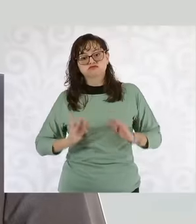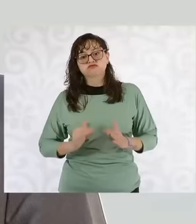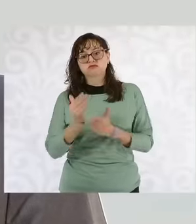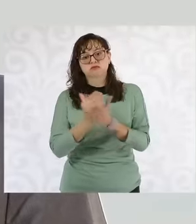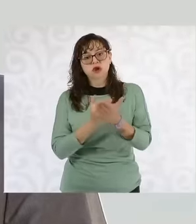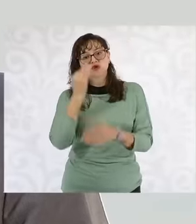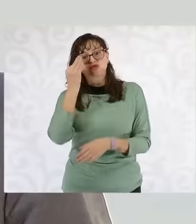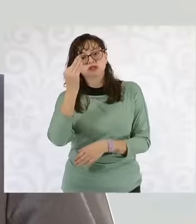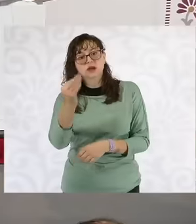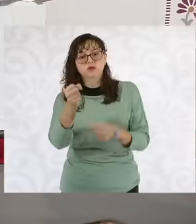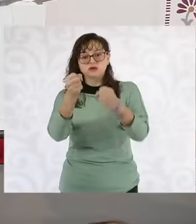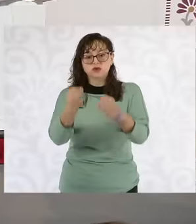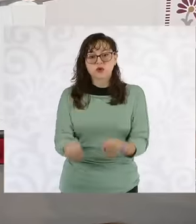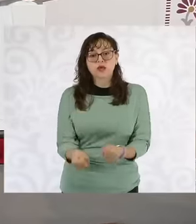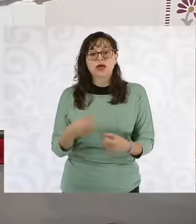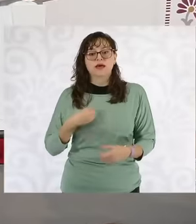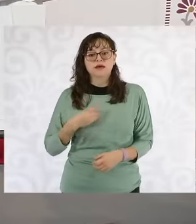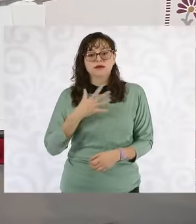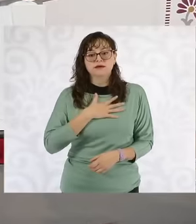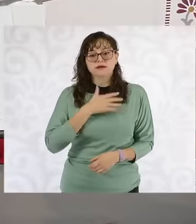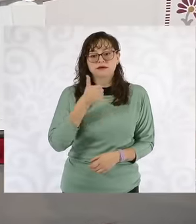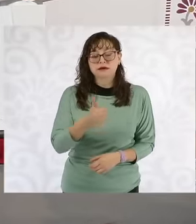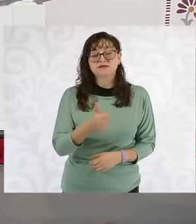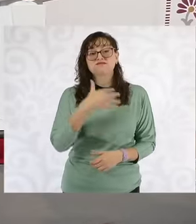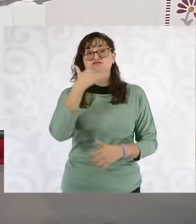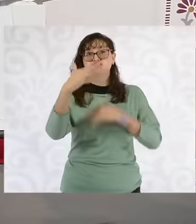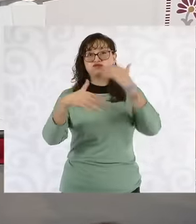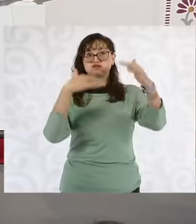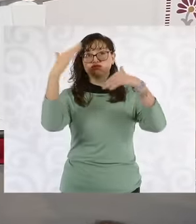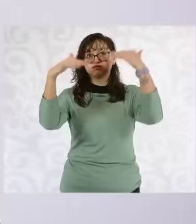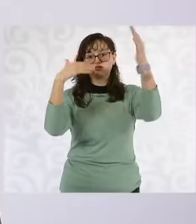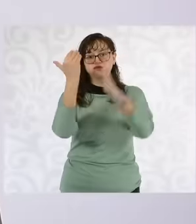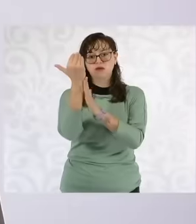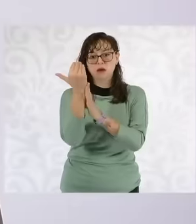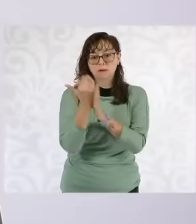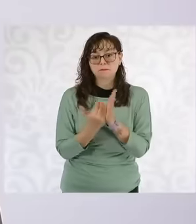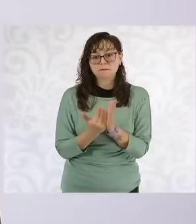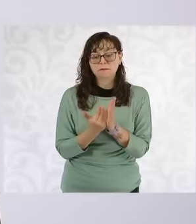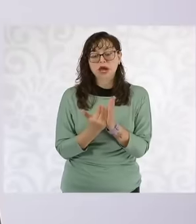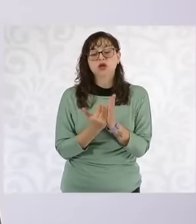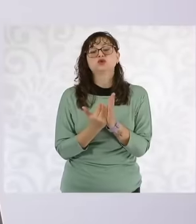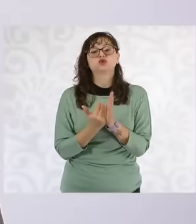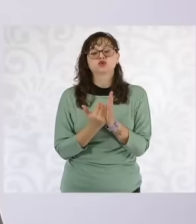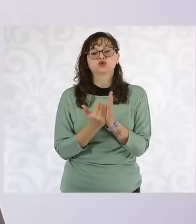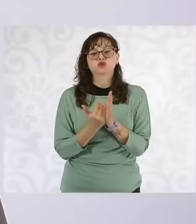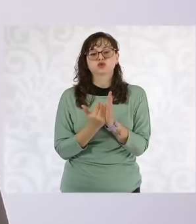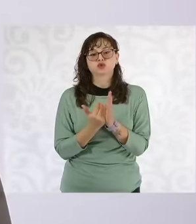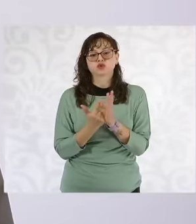of life a reduction in the carbon footprint more efficient than other modes of transportation and the provision